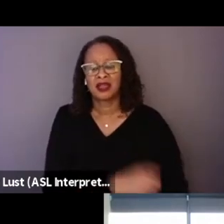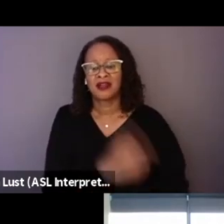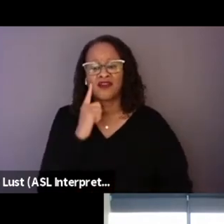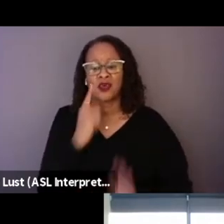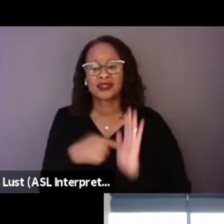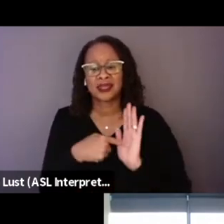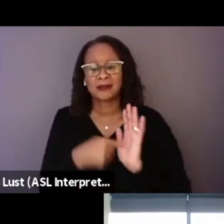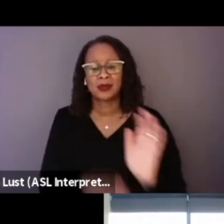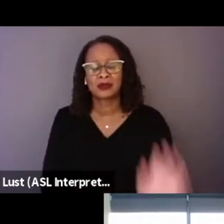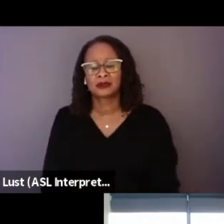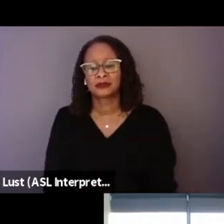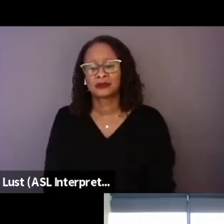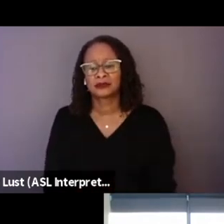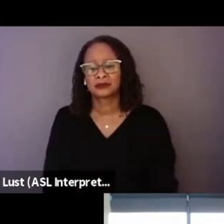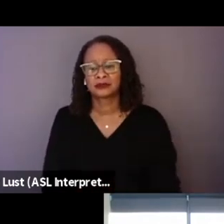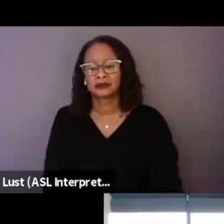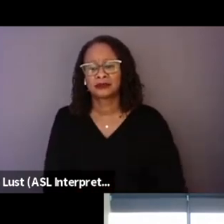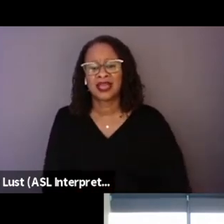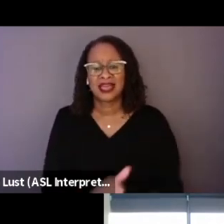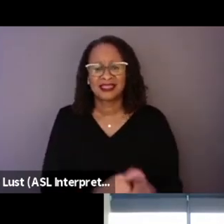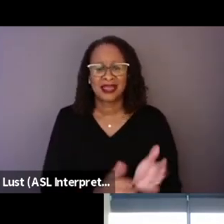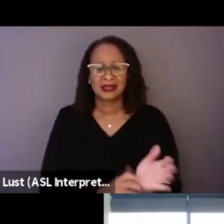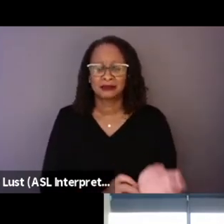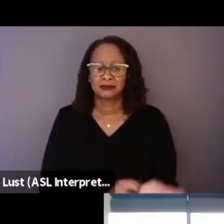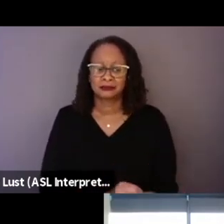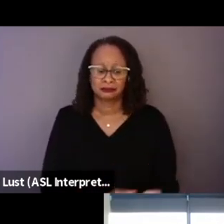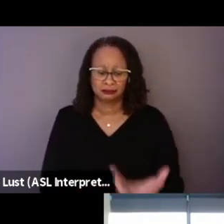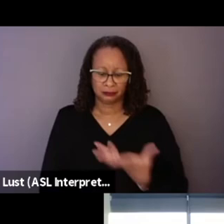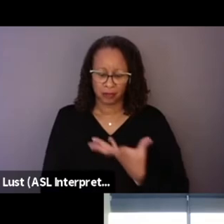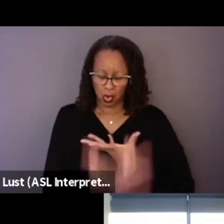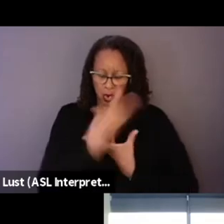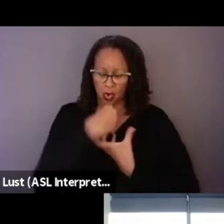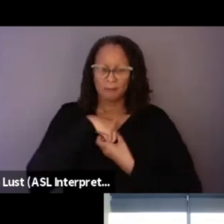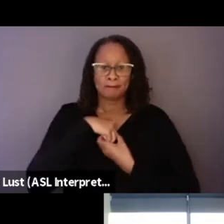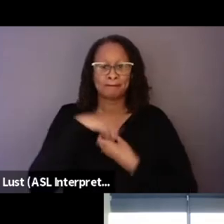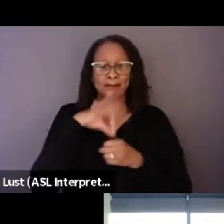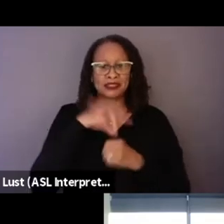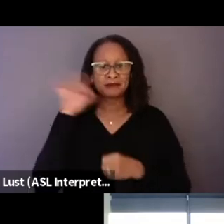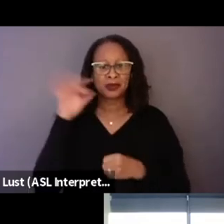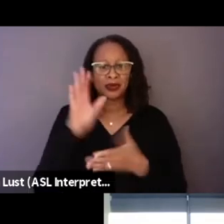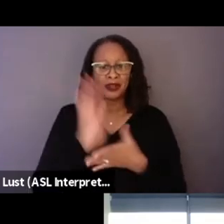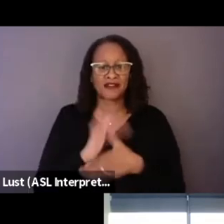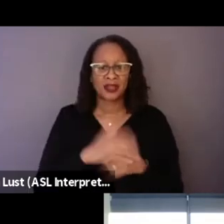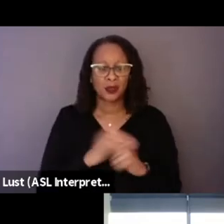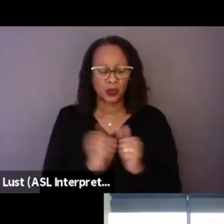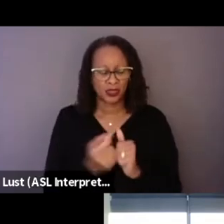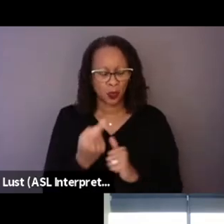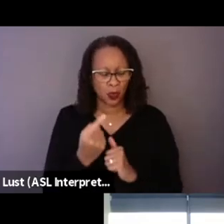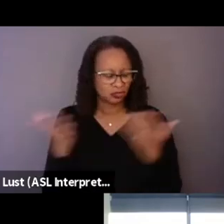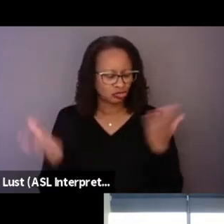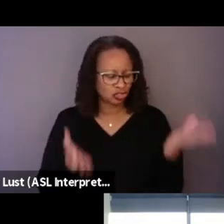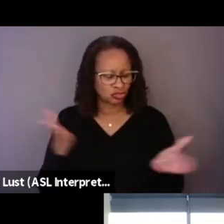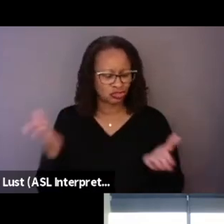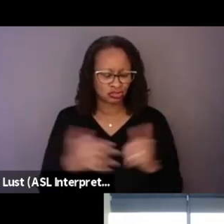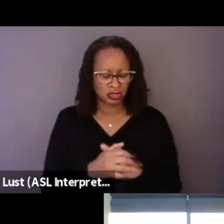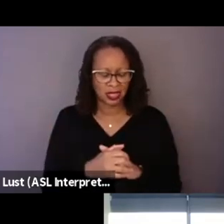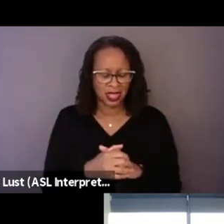I mean, that I think kind of embody the spirit of the film within like a single gesture, like what the whole film is.